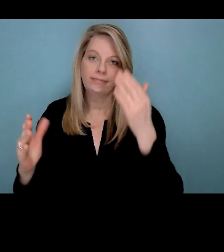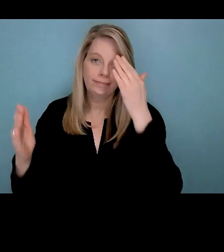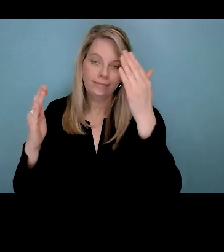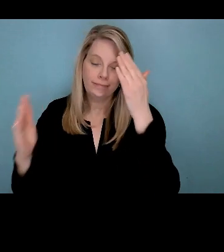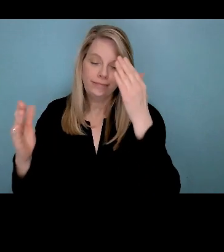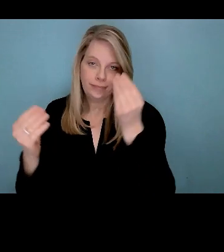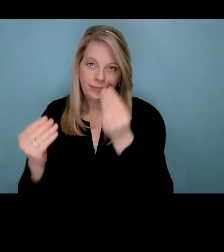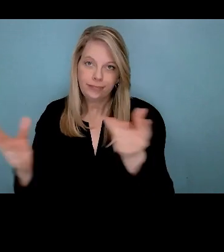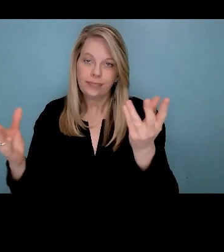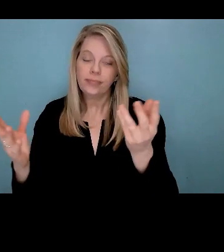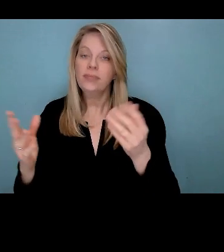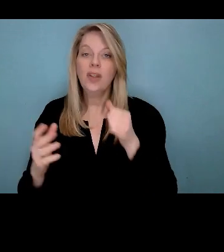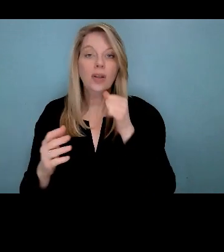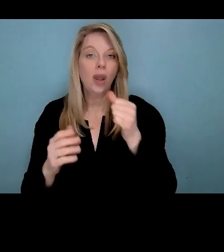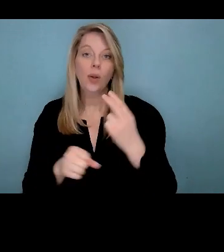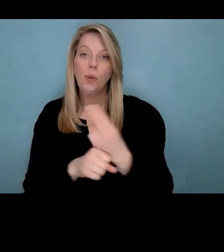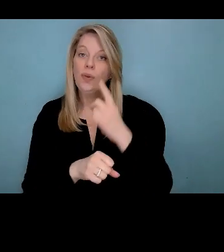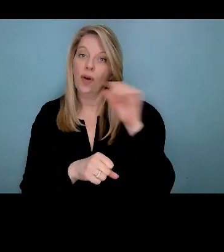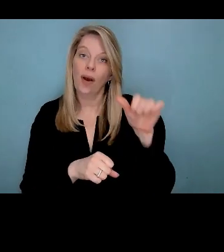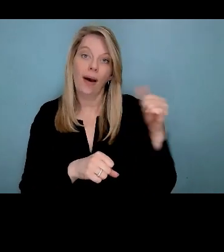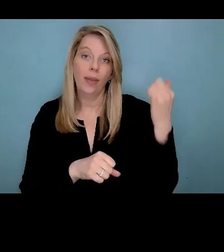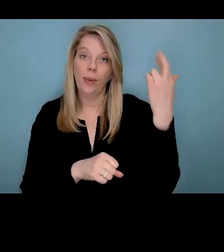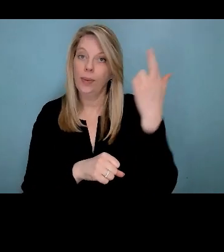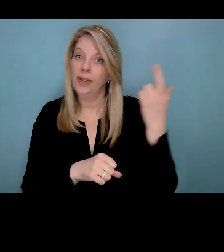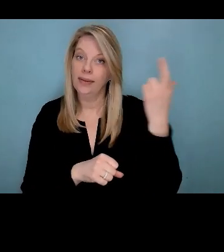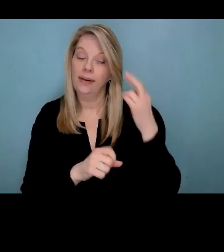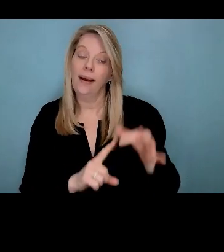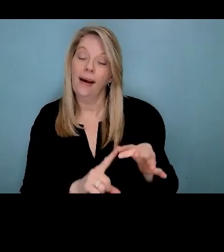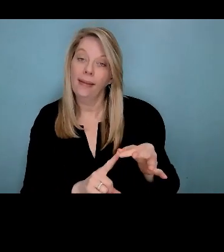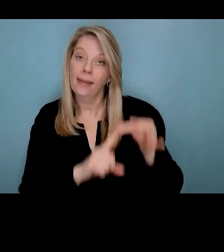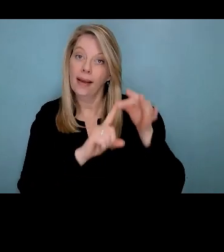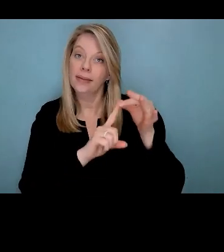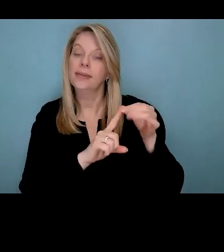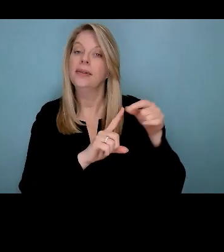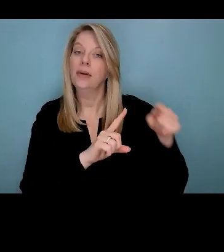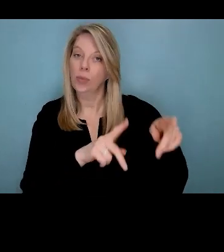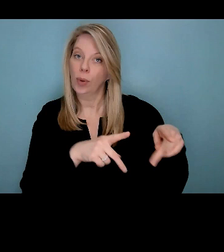It will not be used or disclosed for any further purposes unless required or permitted by law.